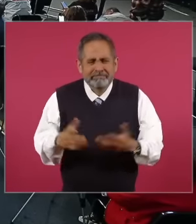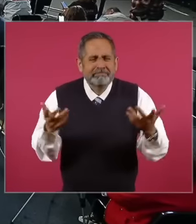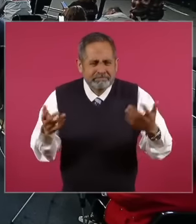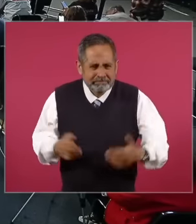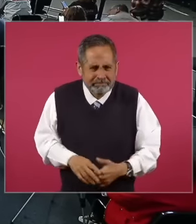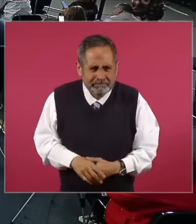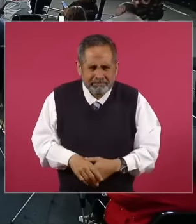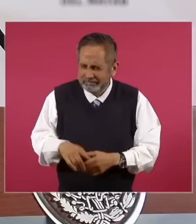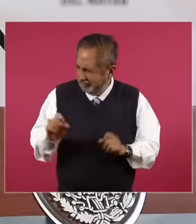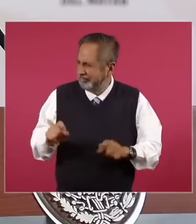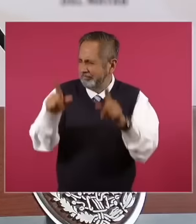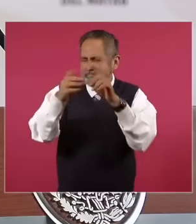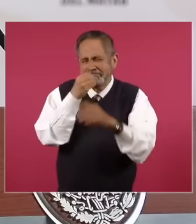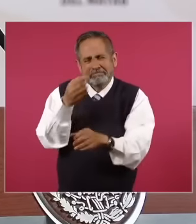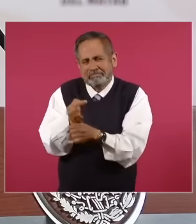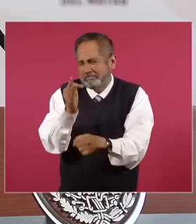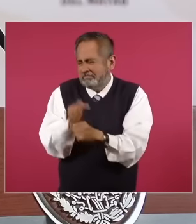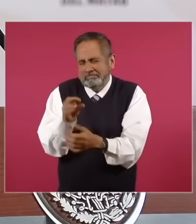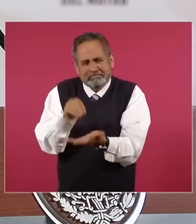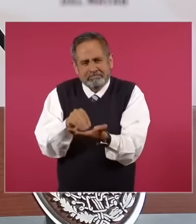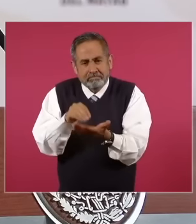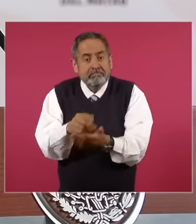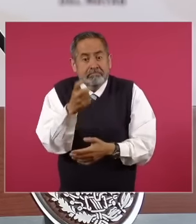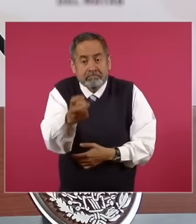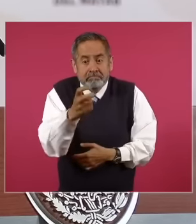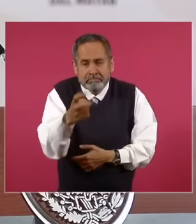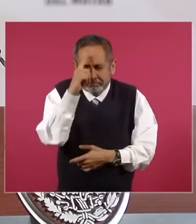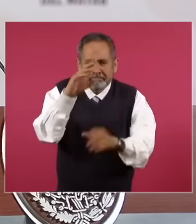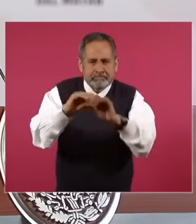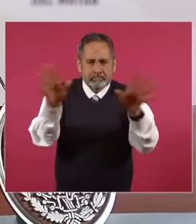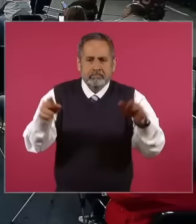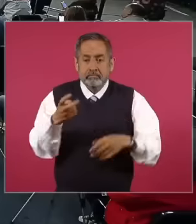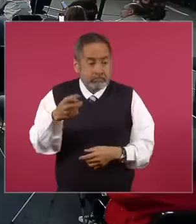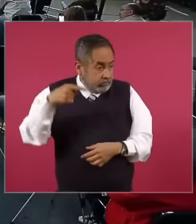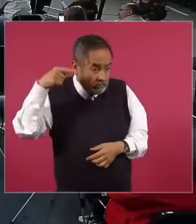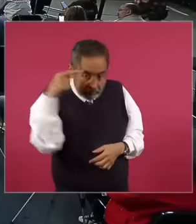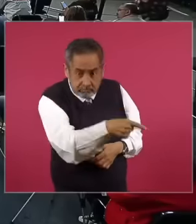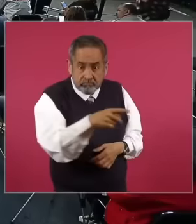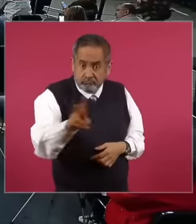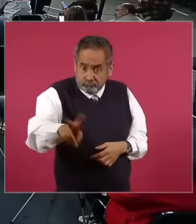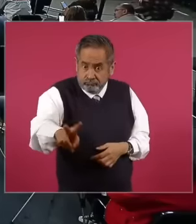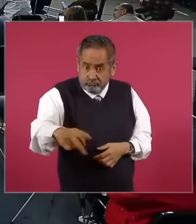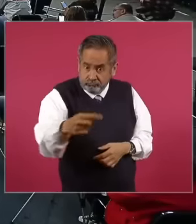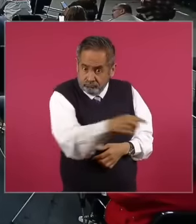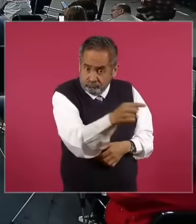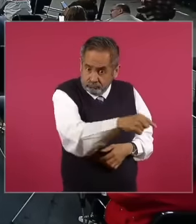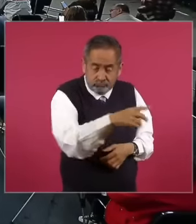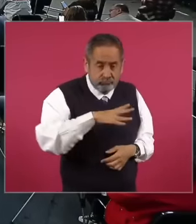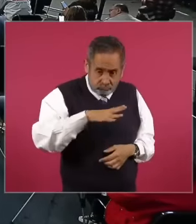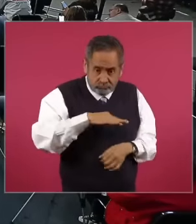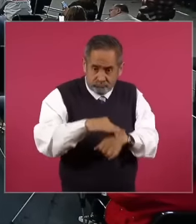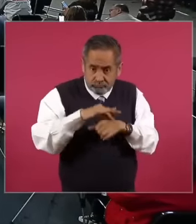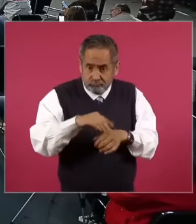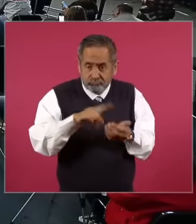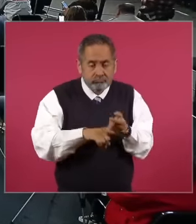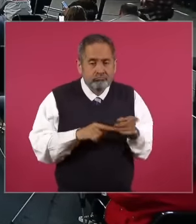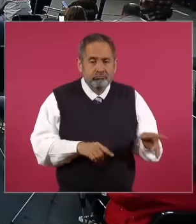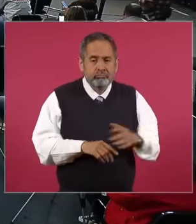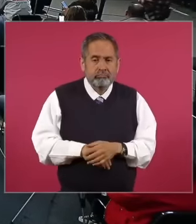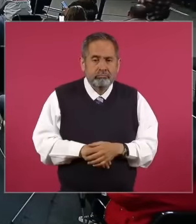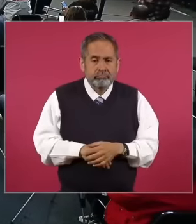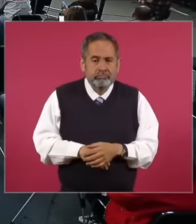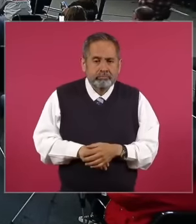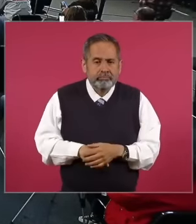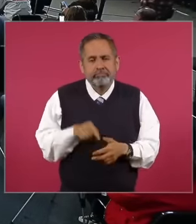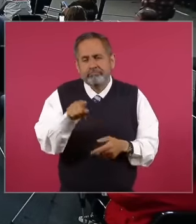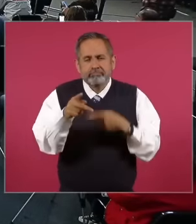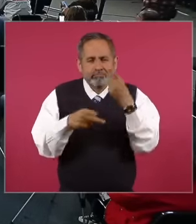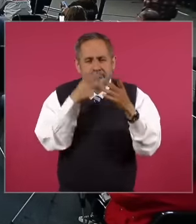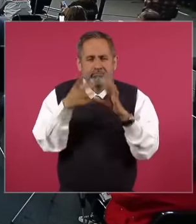put it This is how it is better understood but we are talking this is him talking about Dublin because The